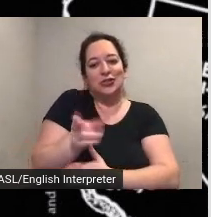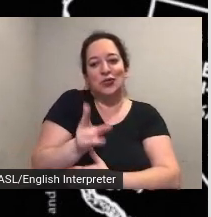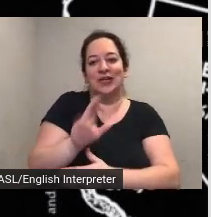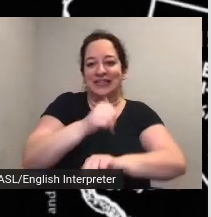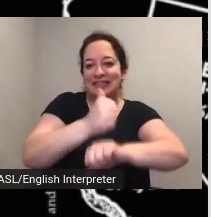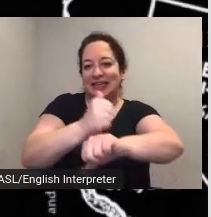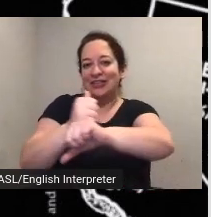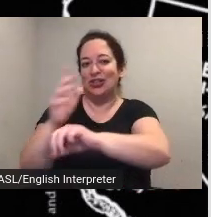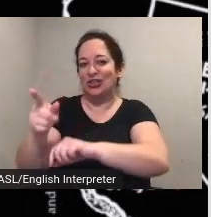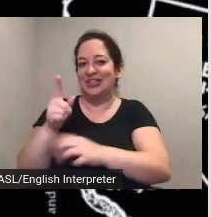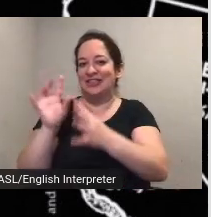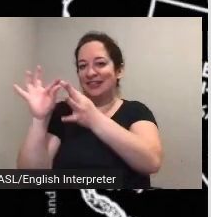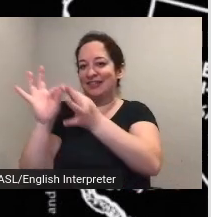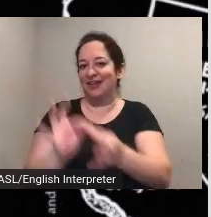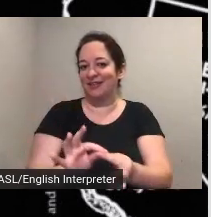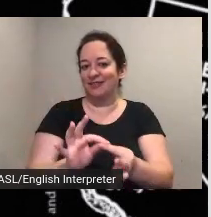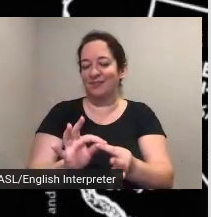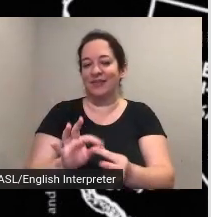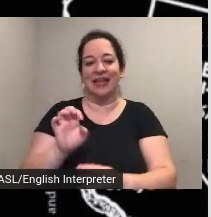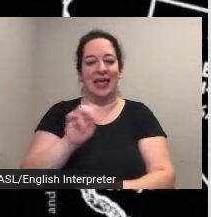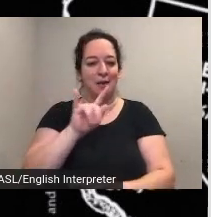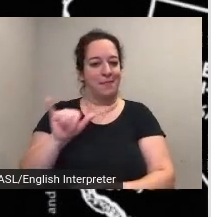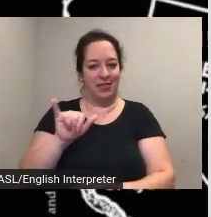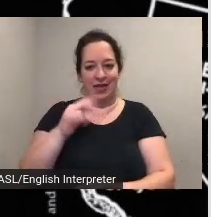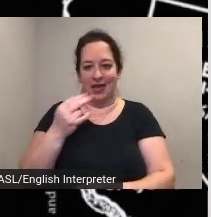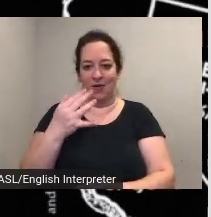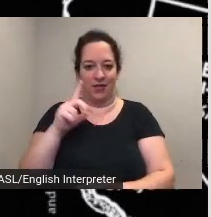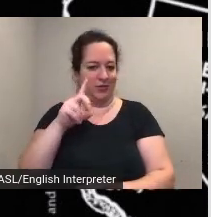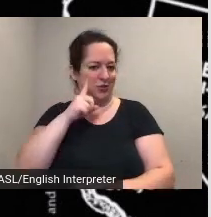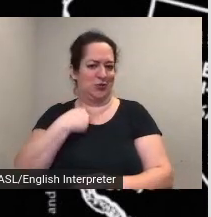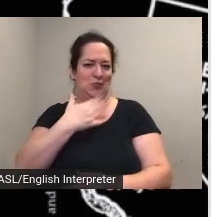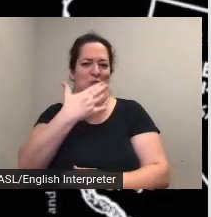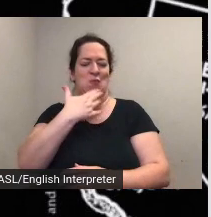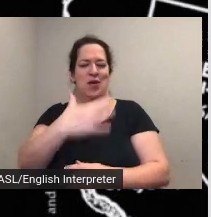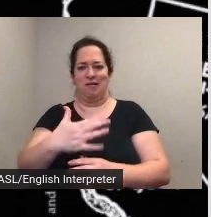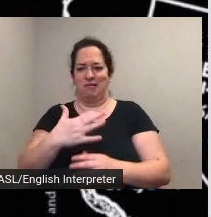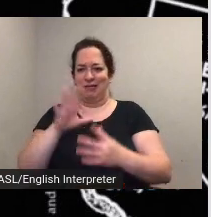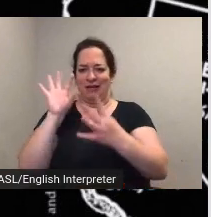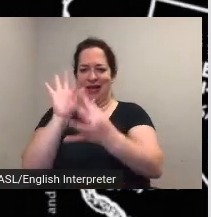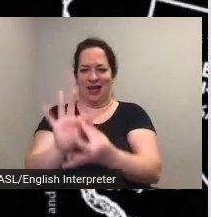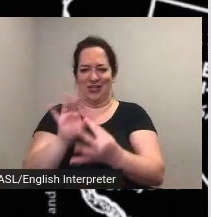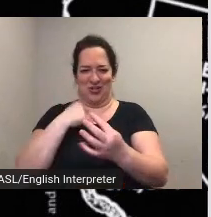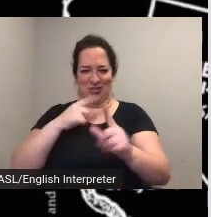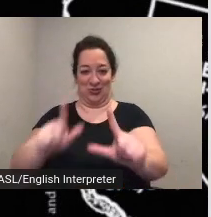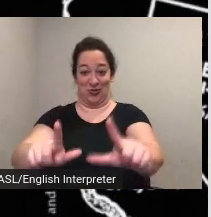emily howland is very well connected zooming out we can really see how far